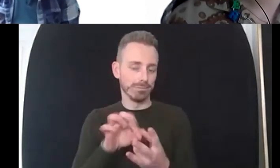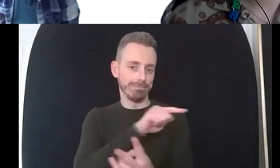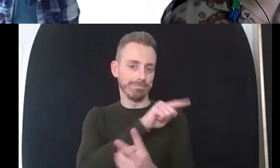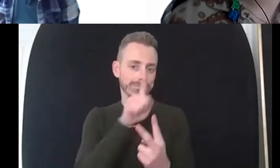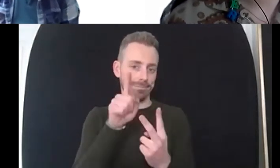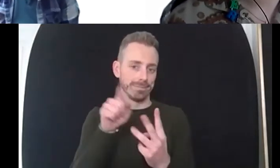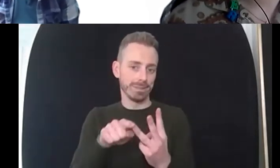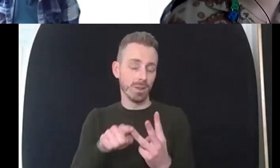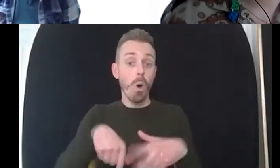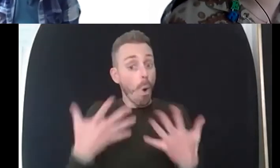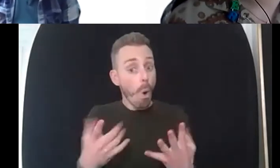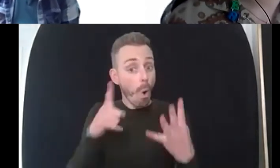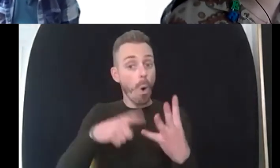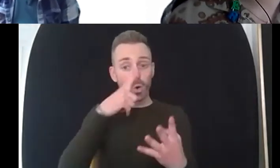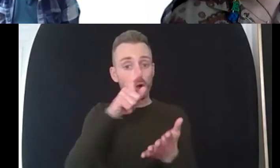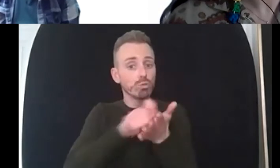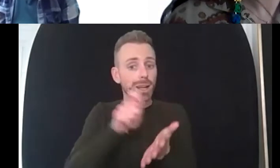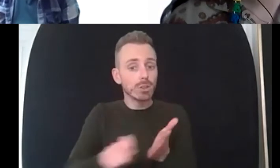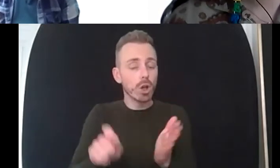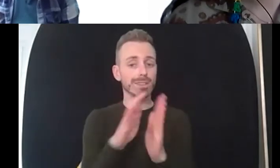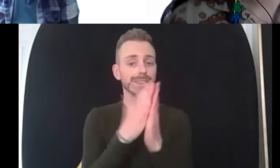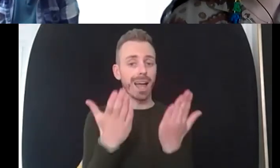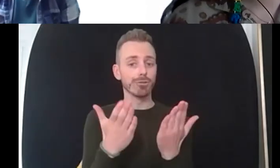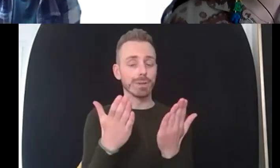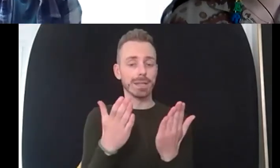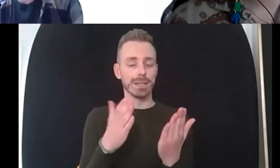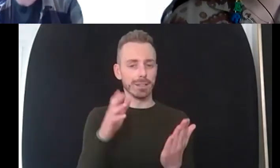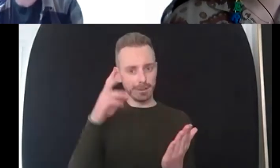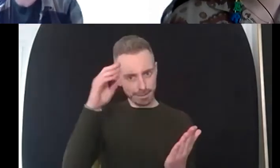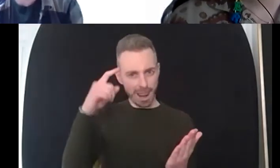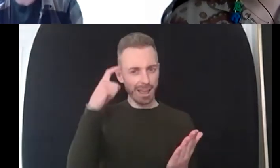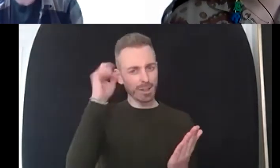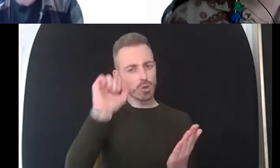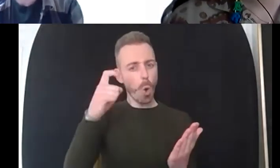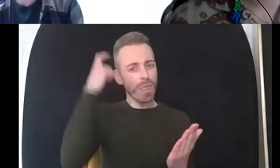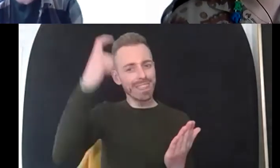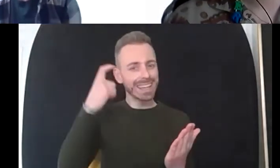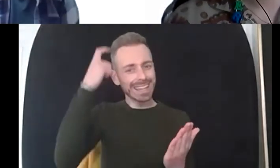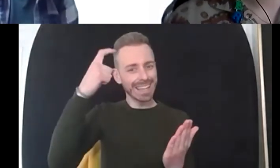challenging your thinking is also useful um naming the type of thinking so i'm a good catastrophizer